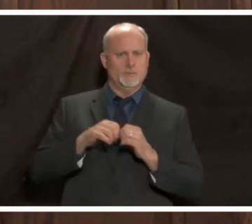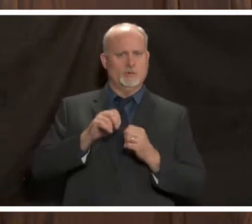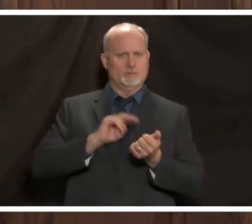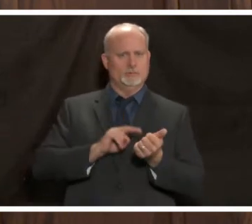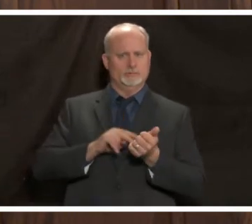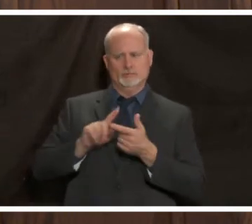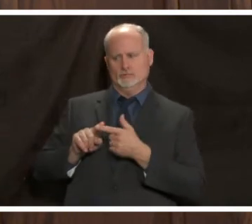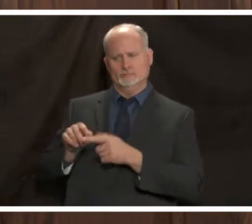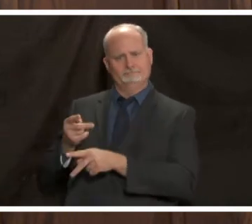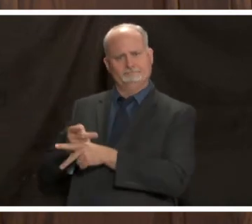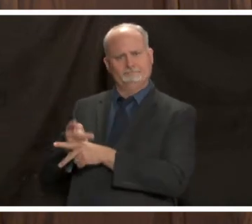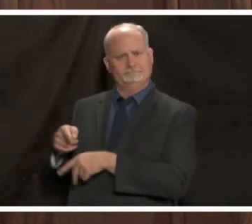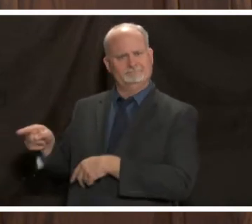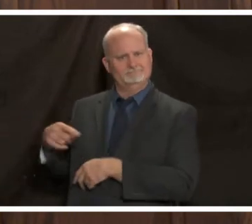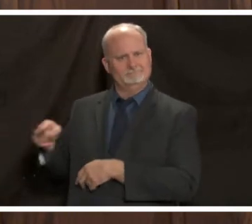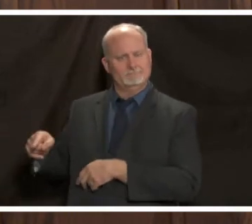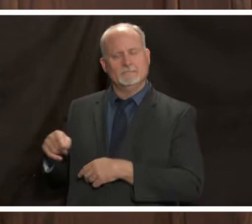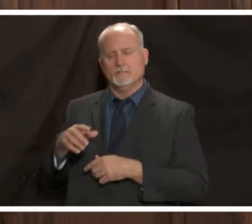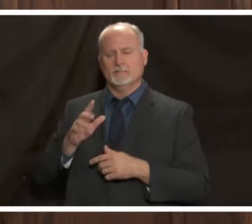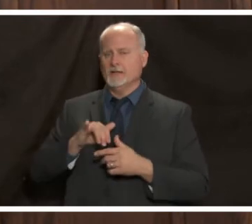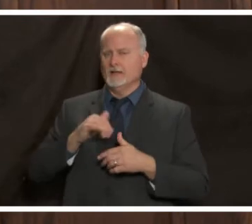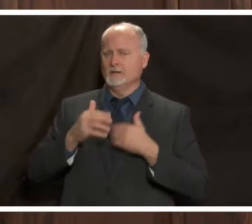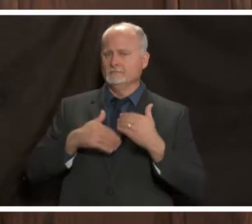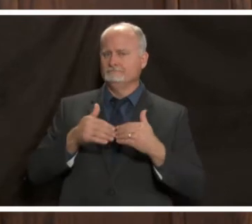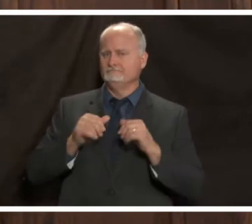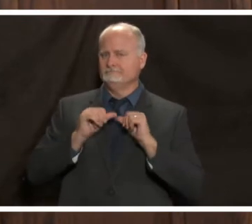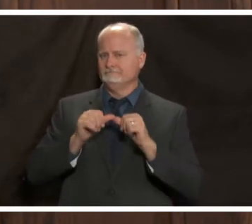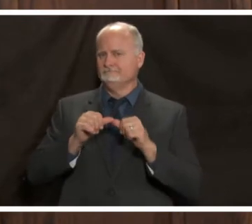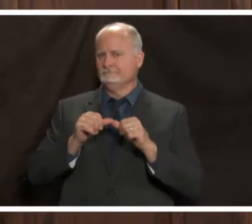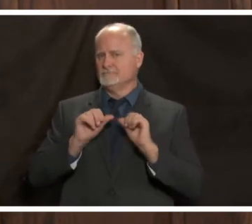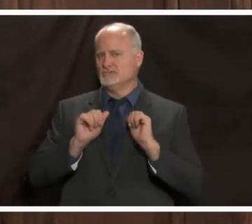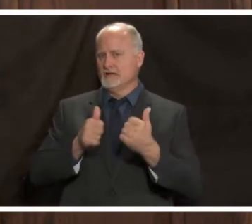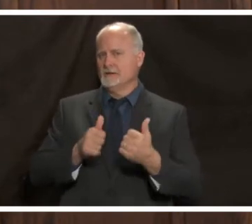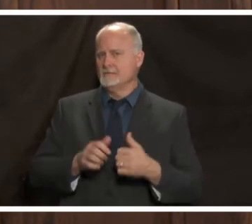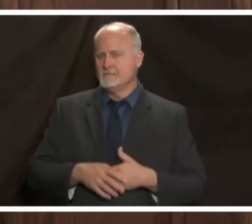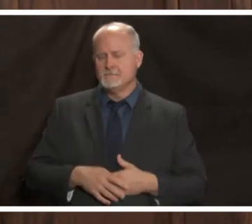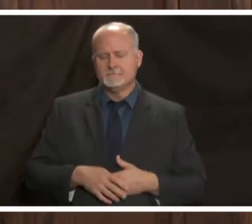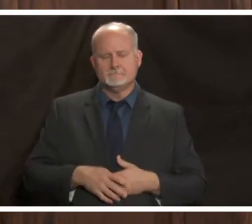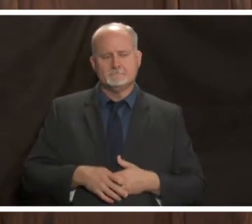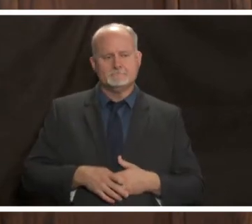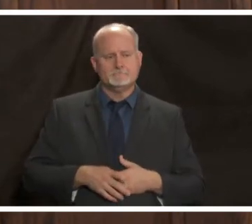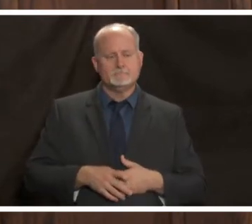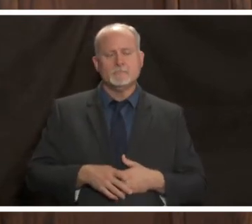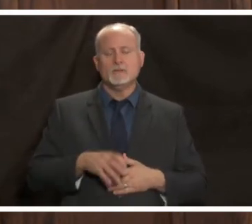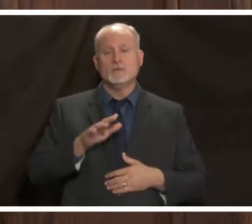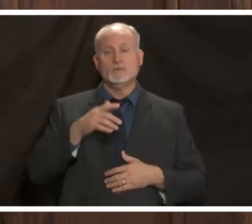that's a challenge that has been ongoing for us now we're seeing the increase in community spread